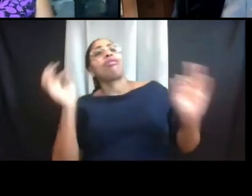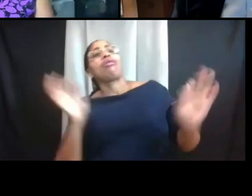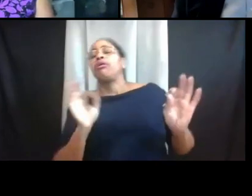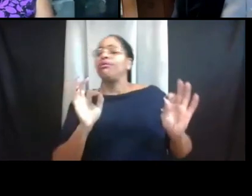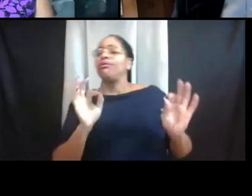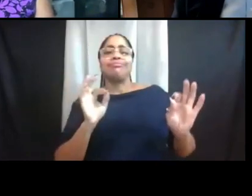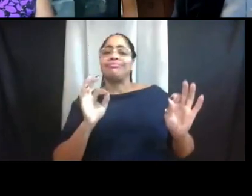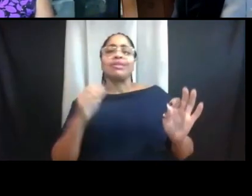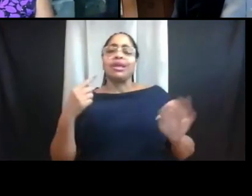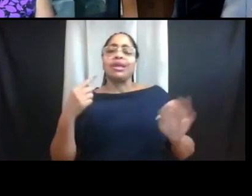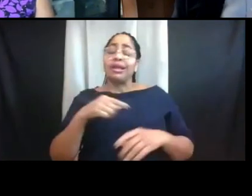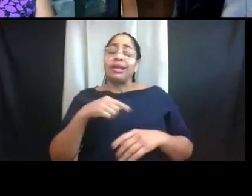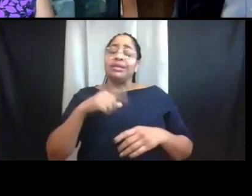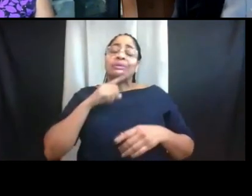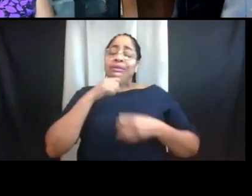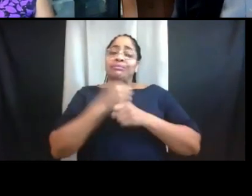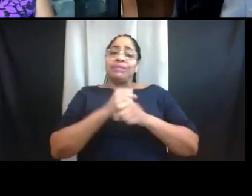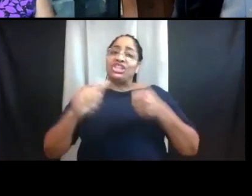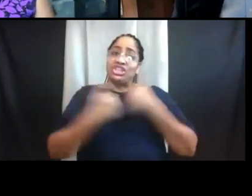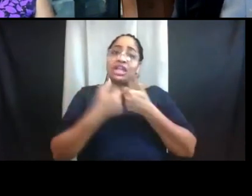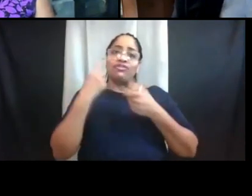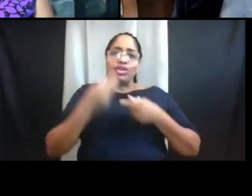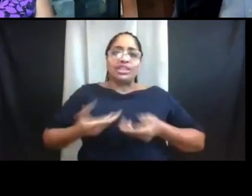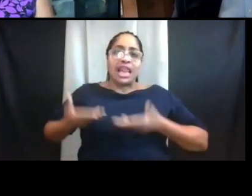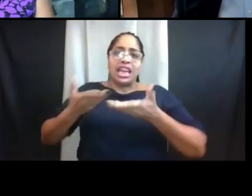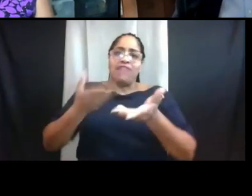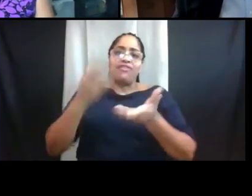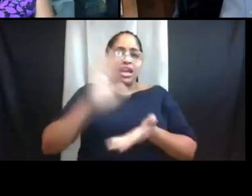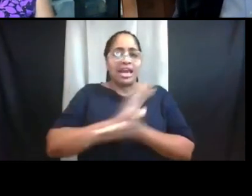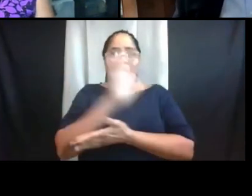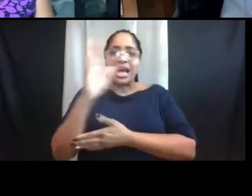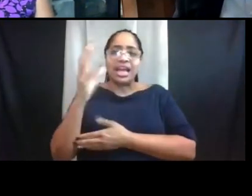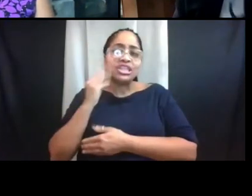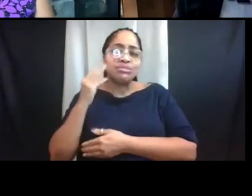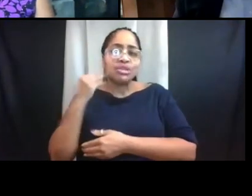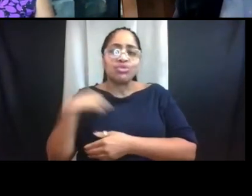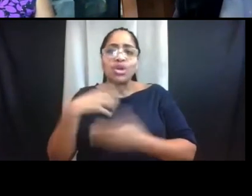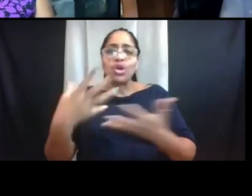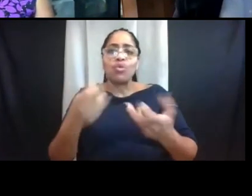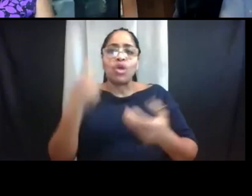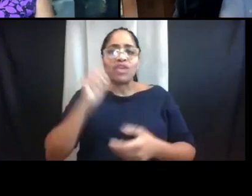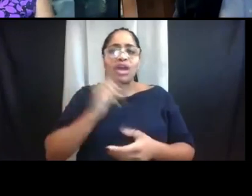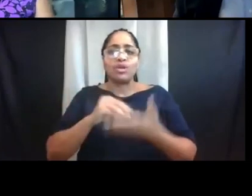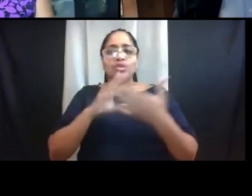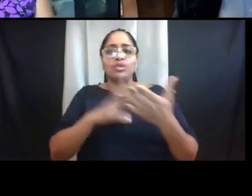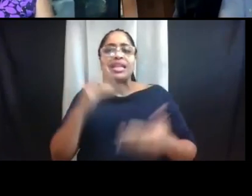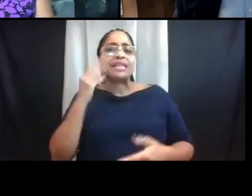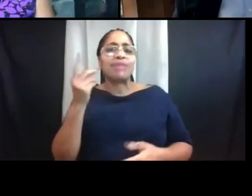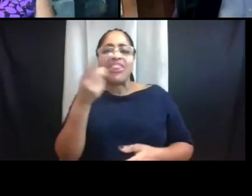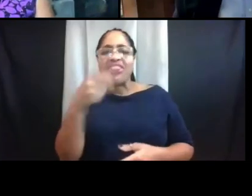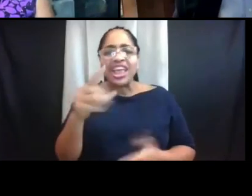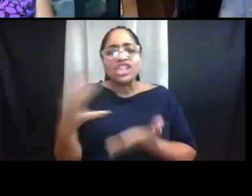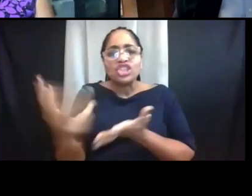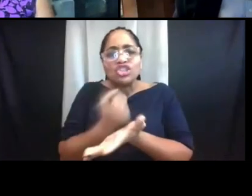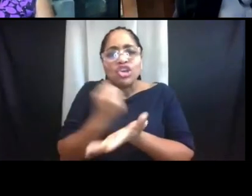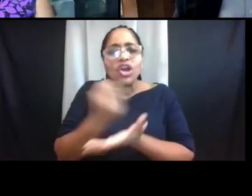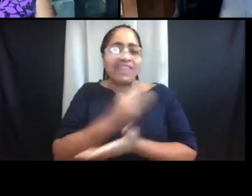to deliver the college experience we really want for our UM students and the experience that they deserve and expect.